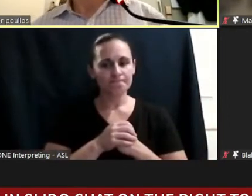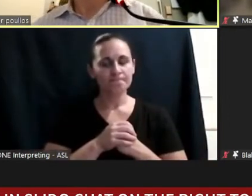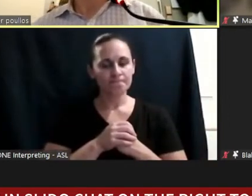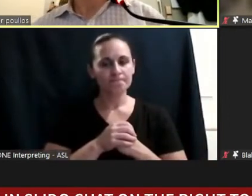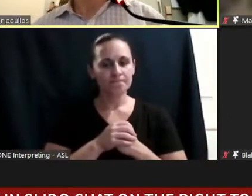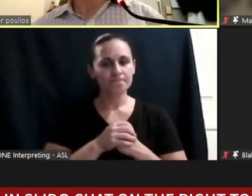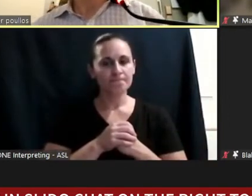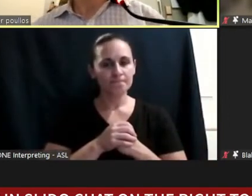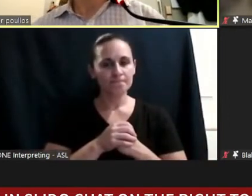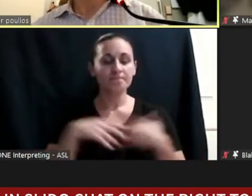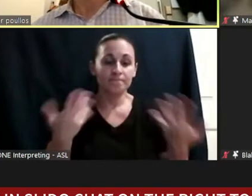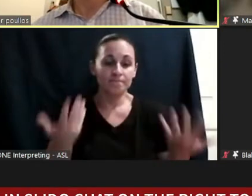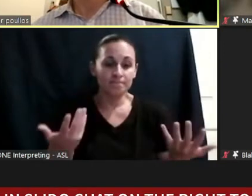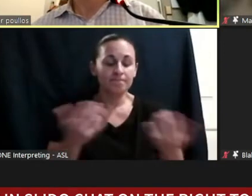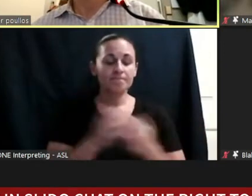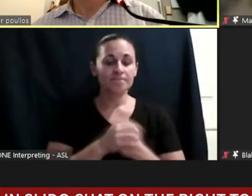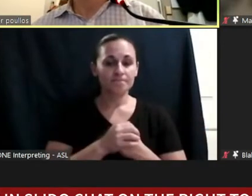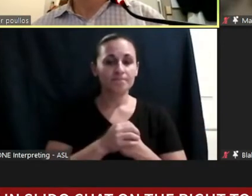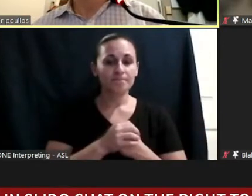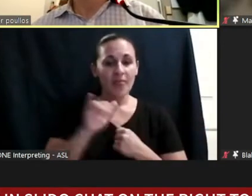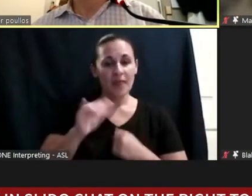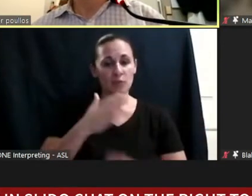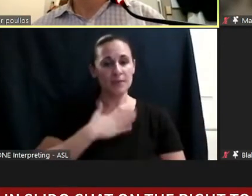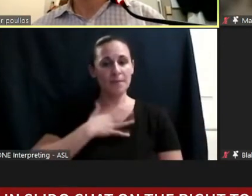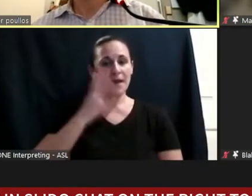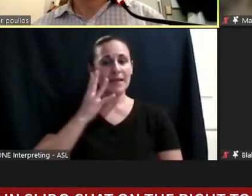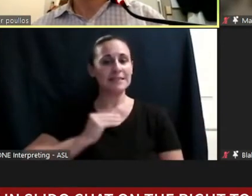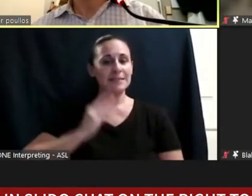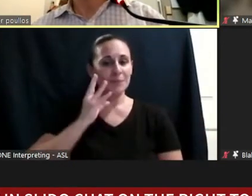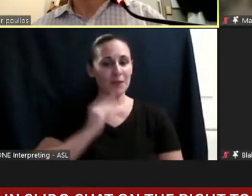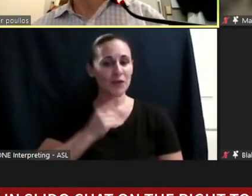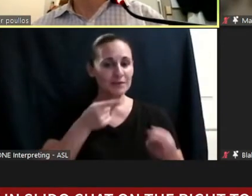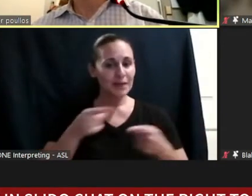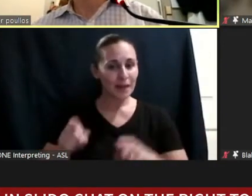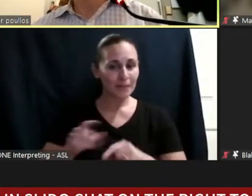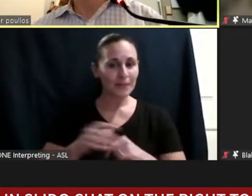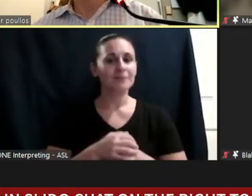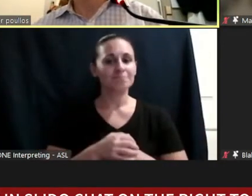that's where my experiences coming in so I bounce back in 2018 and -- I found it SMAC in 2018,